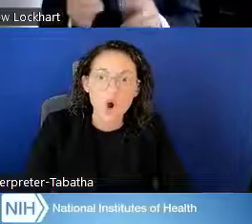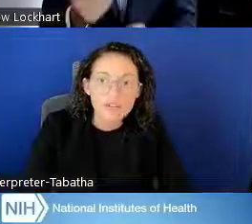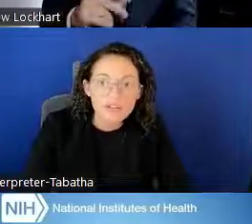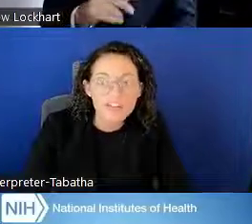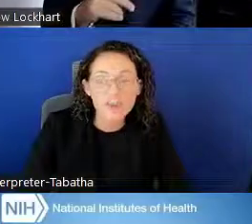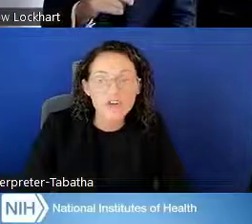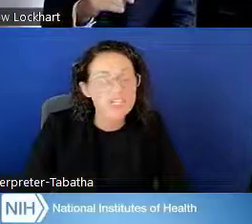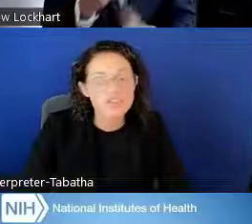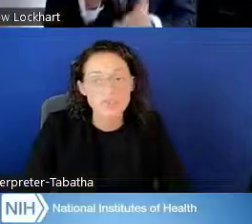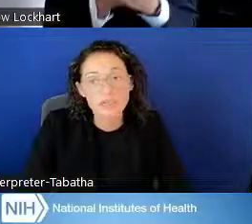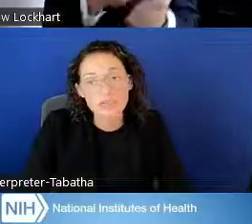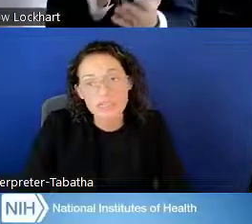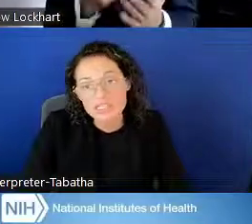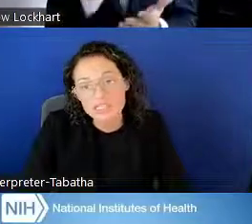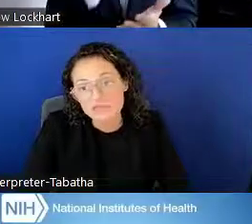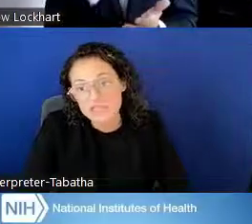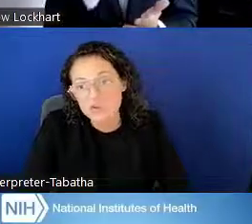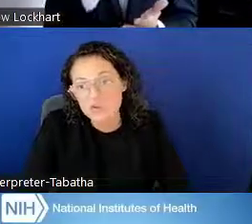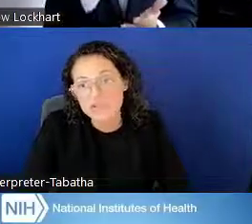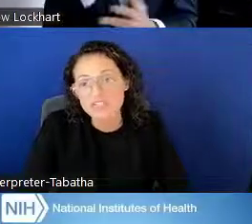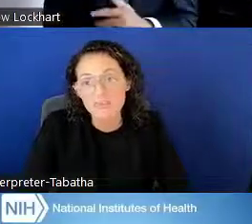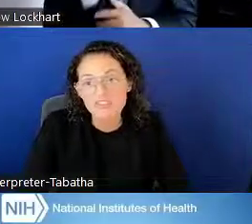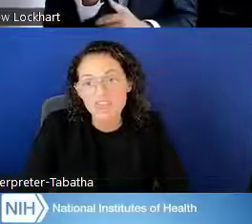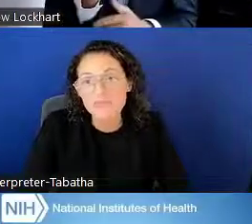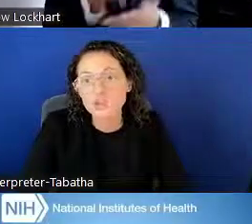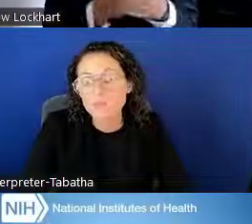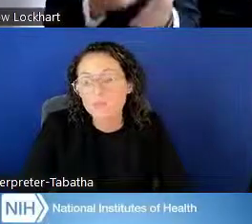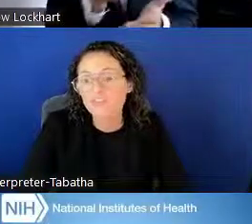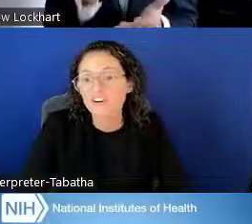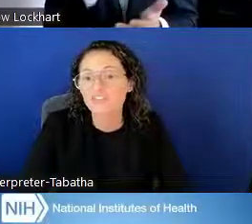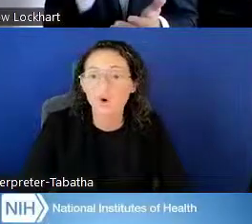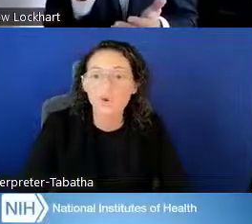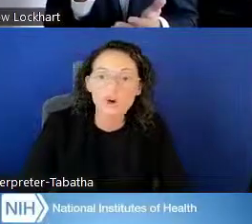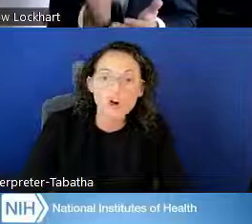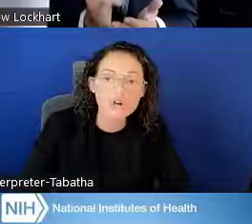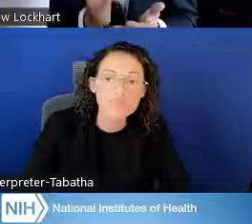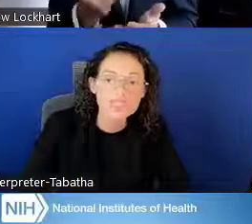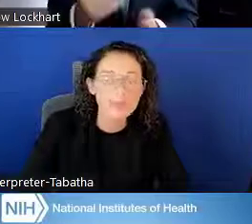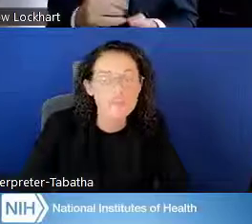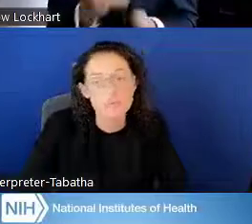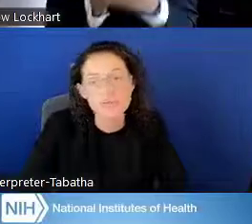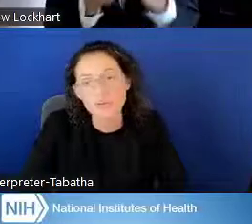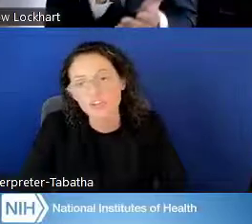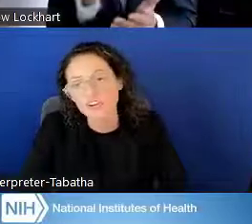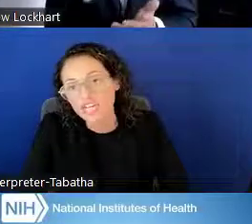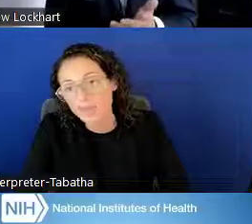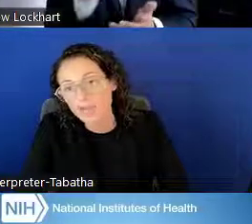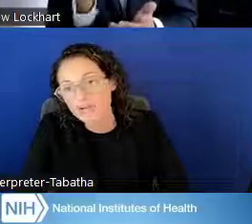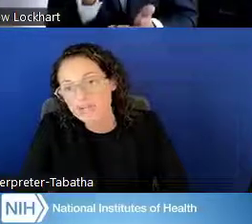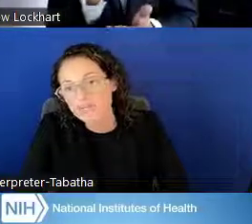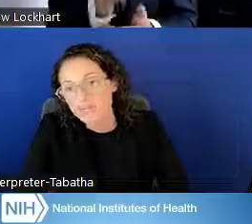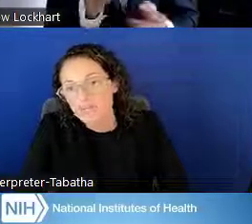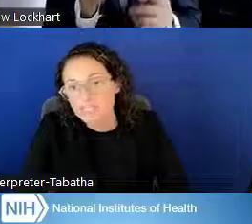All of them are extremely busy individuals. Some of them do prefer a phone call. Some of them do prefer emails.